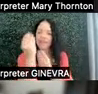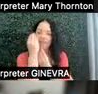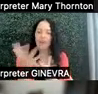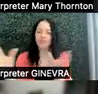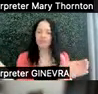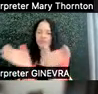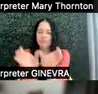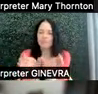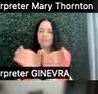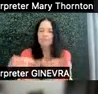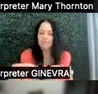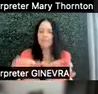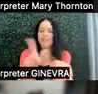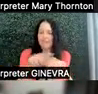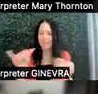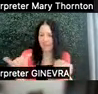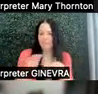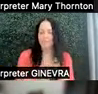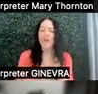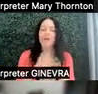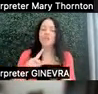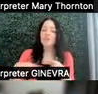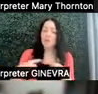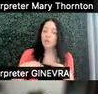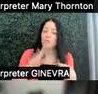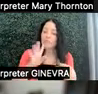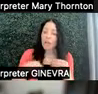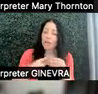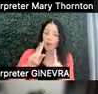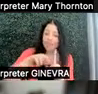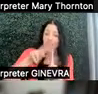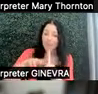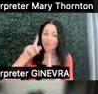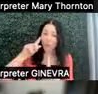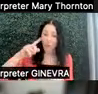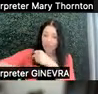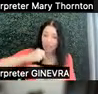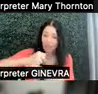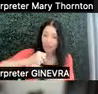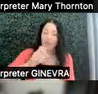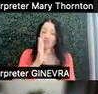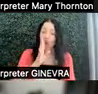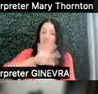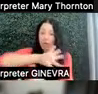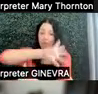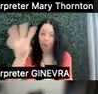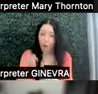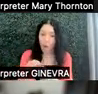So when we're talking about assignments for the year, to talk about them all together, and then